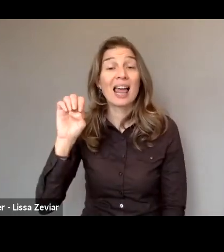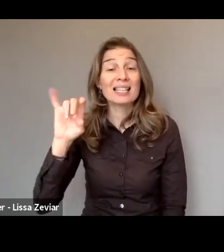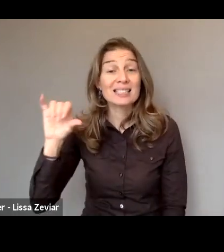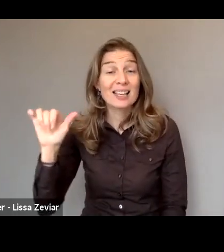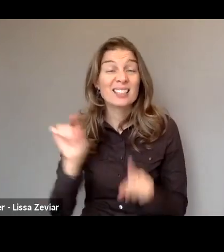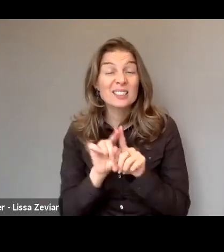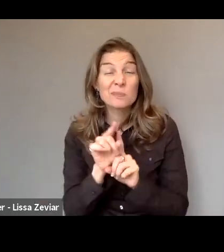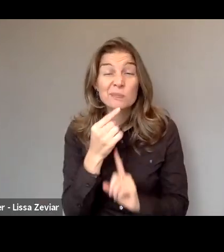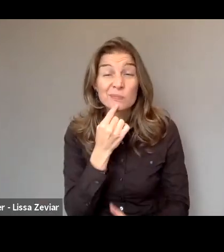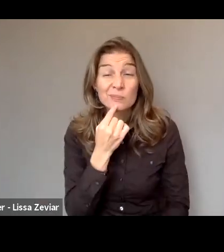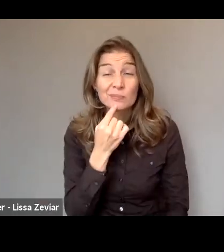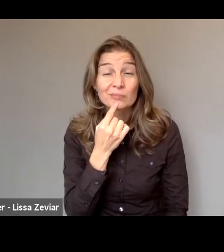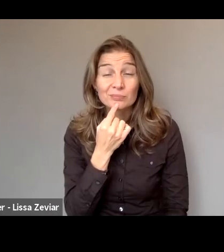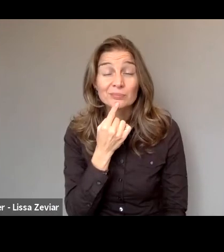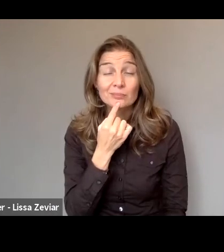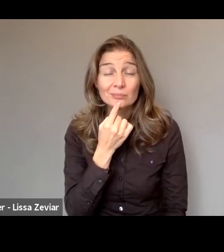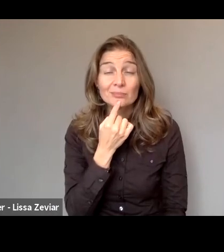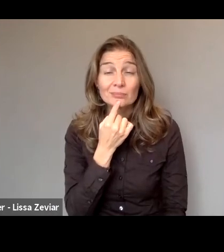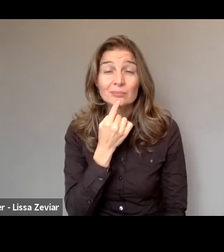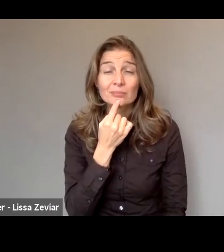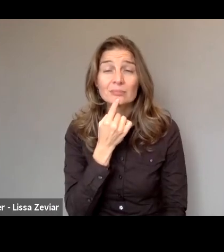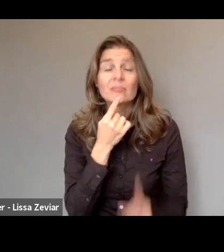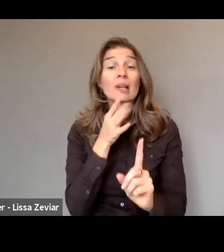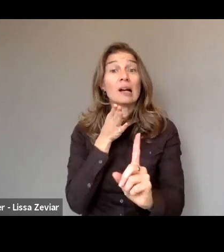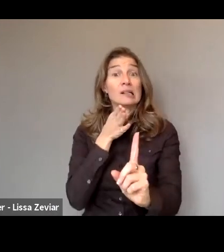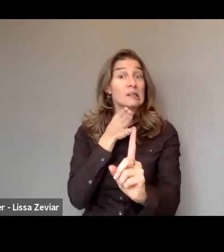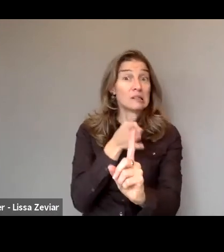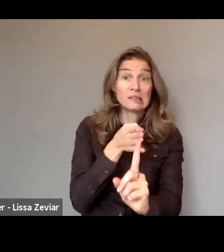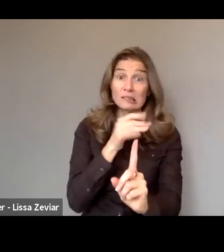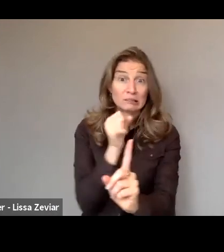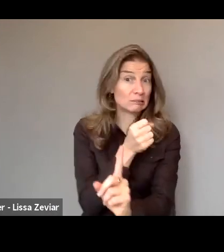to go for alternative routes and we're calling on you